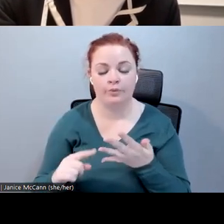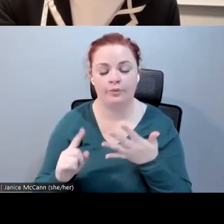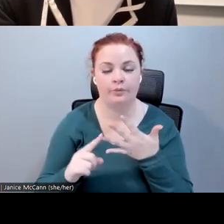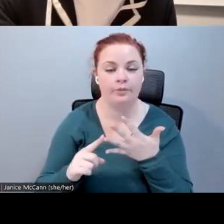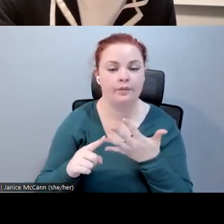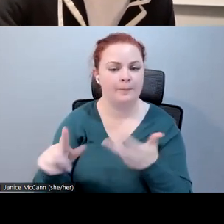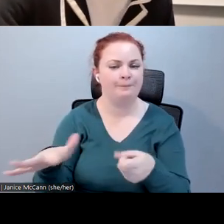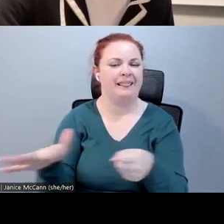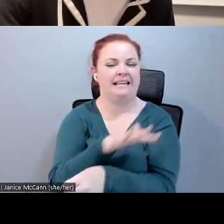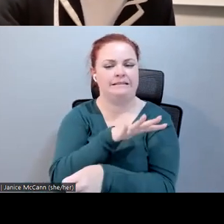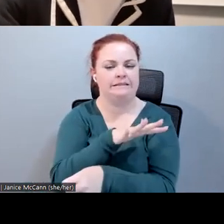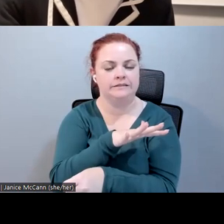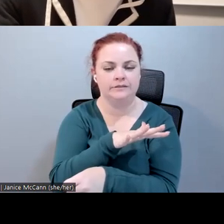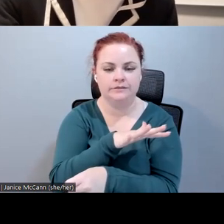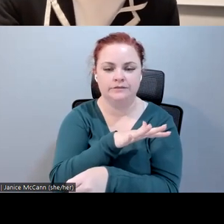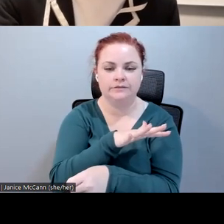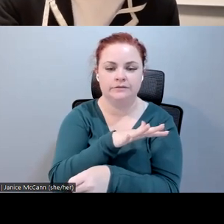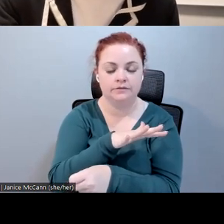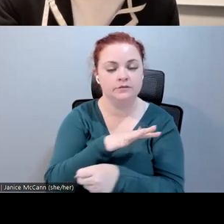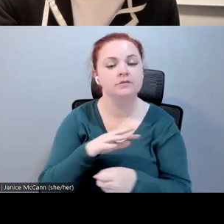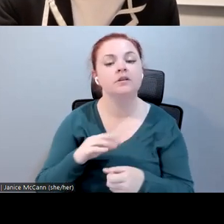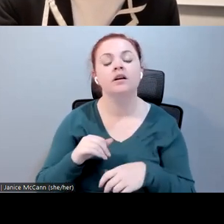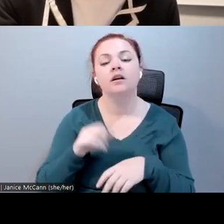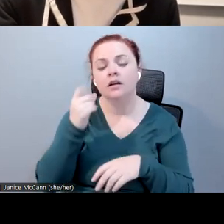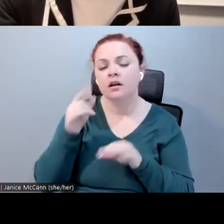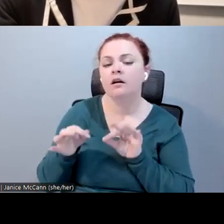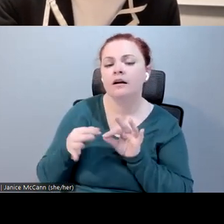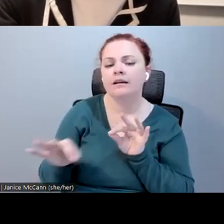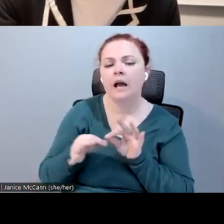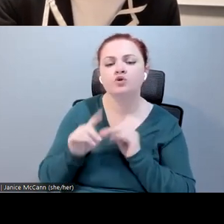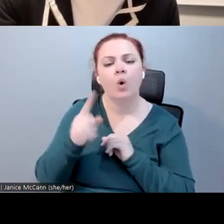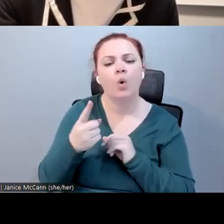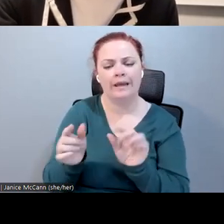Captions should capture not just conversational dialogue, but